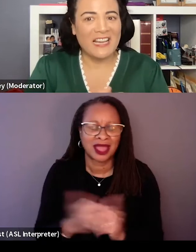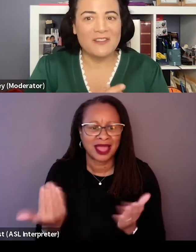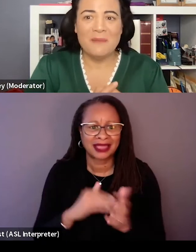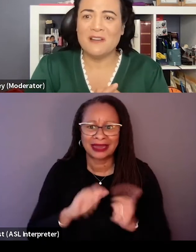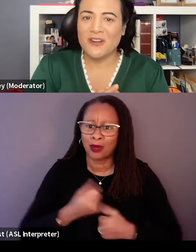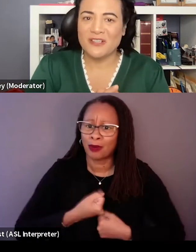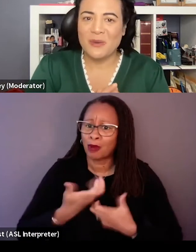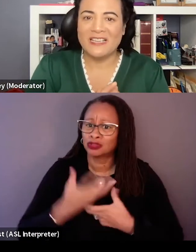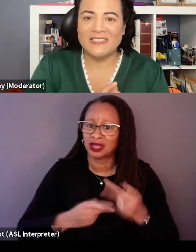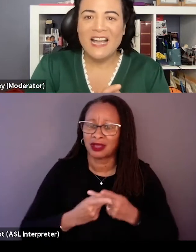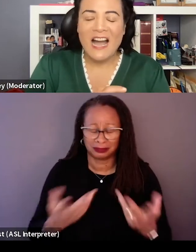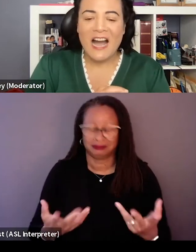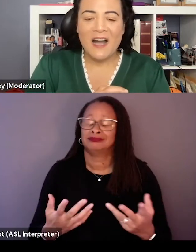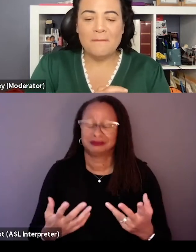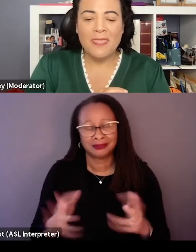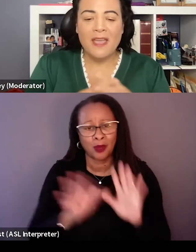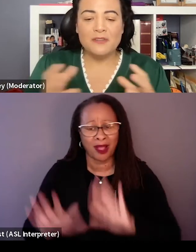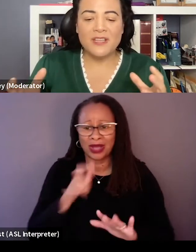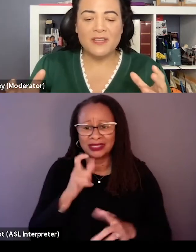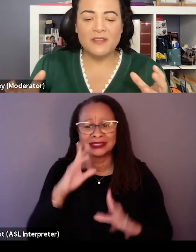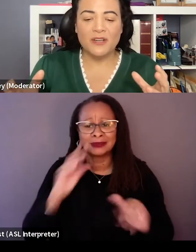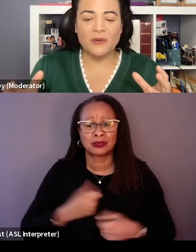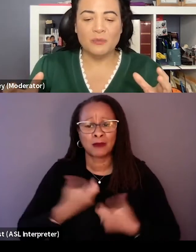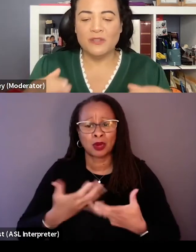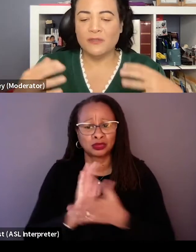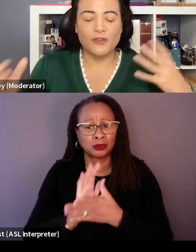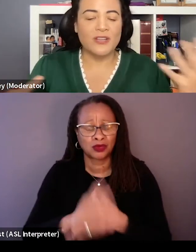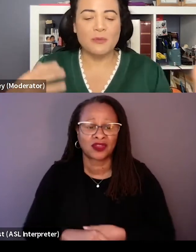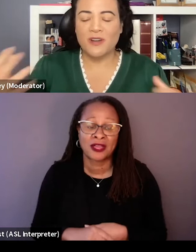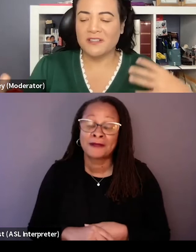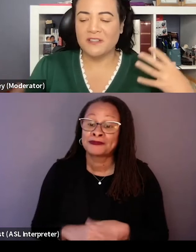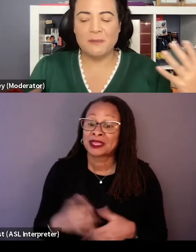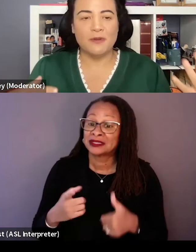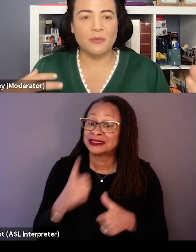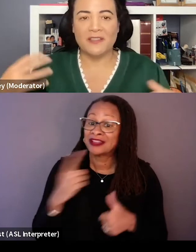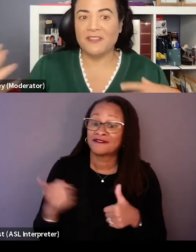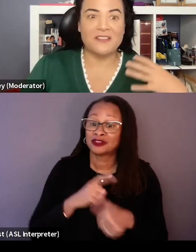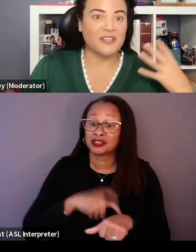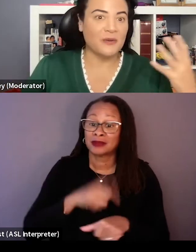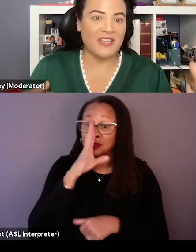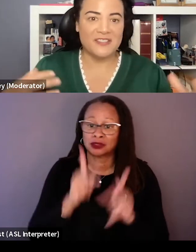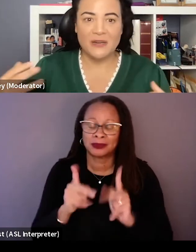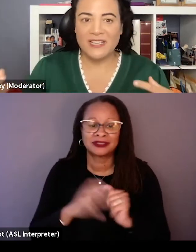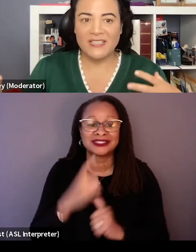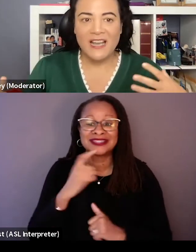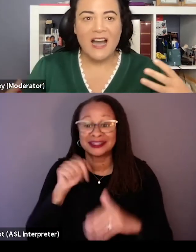that kind of caught me off guard as well. And you said that, when the first time you would talk to these people you were like, this has to go in,